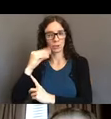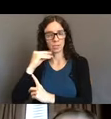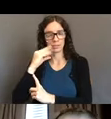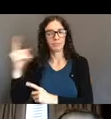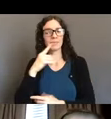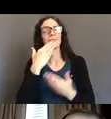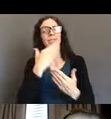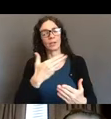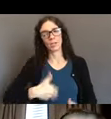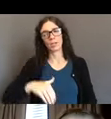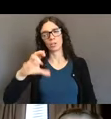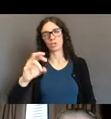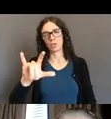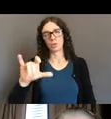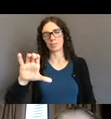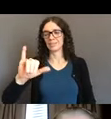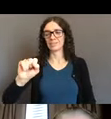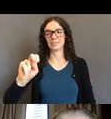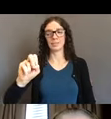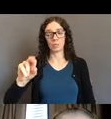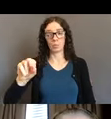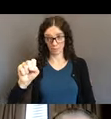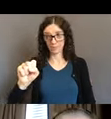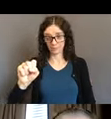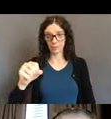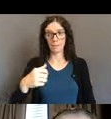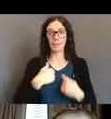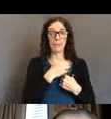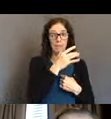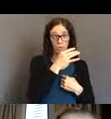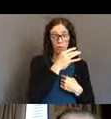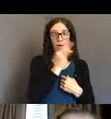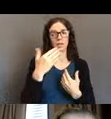and I am the parent of a young adult who experiences a disability.